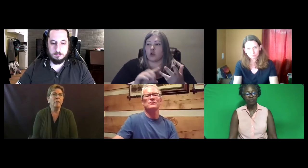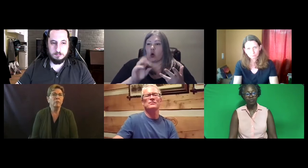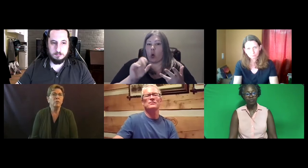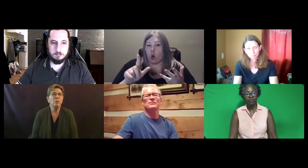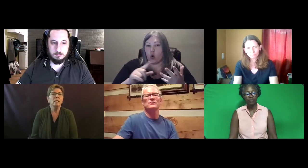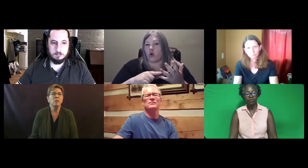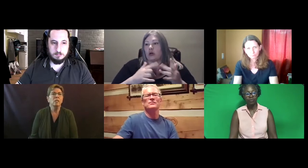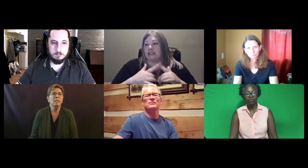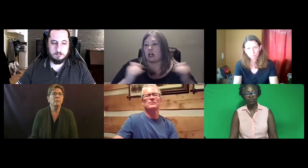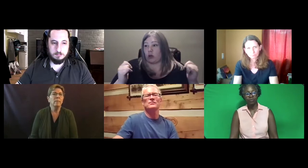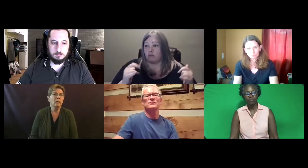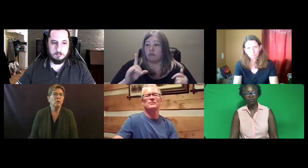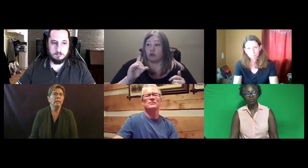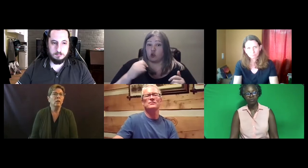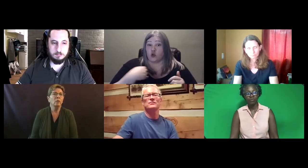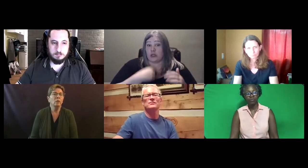such as the medical lingual or trilingual.